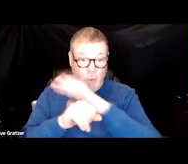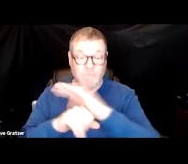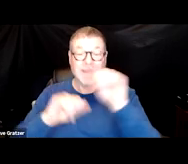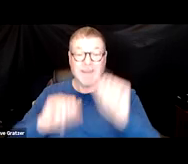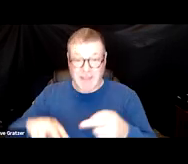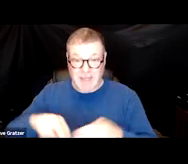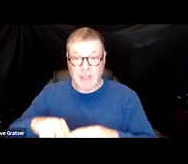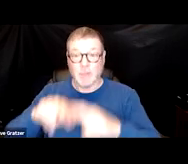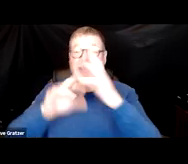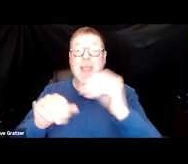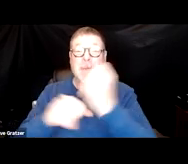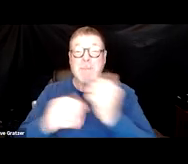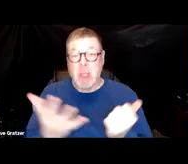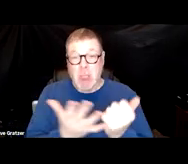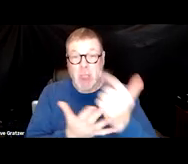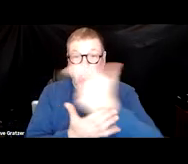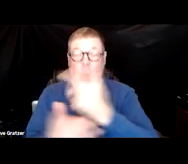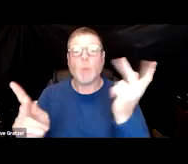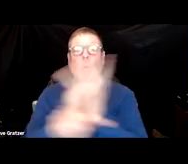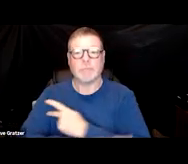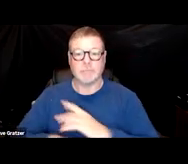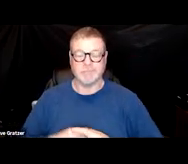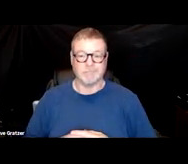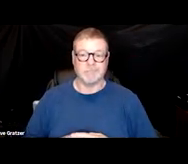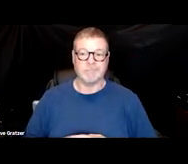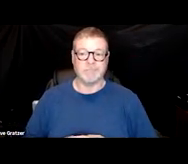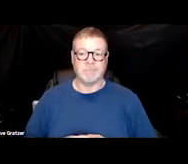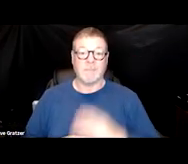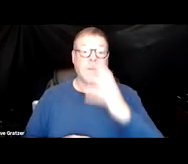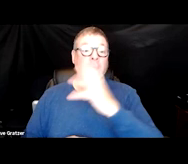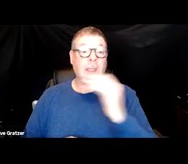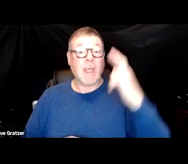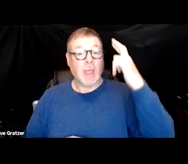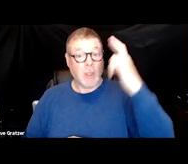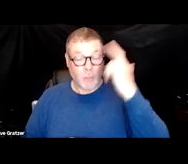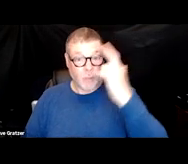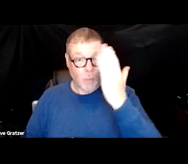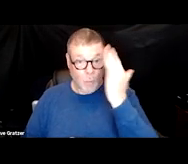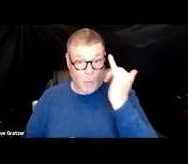and make all of those impairments worse and the reason being that there's a lot more receptors